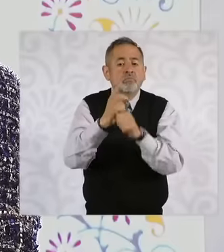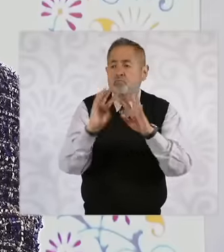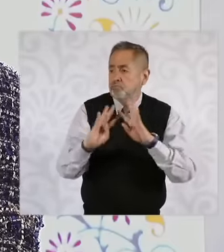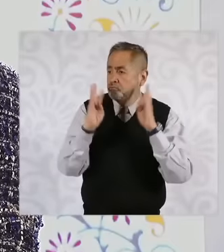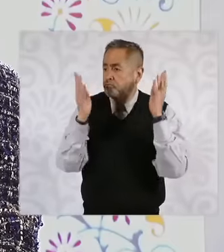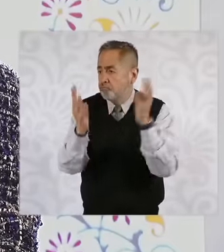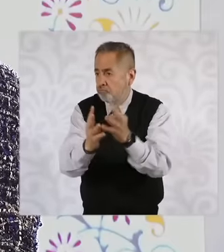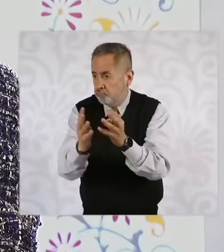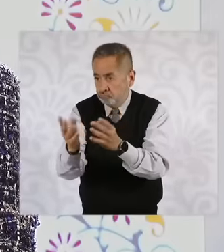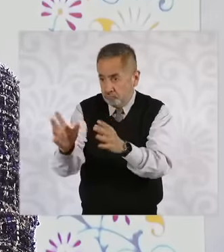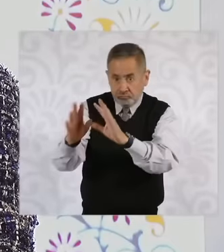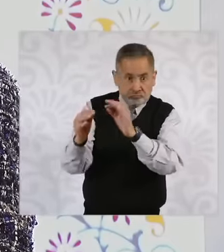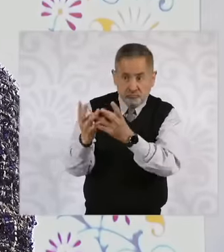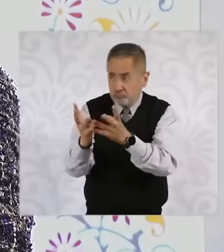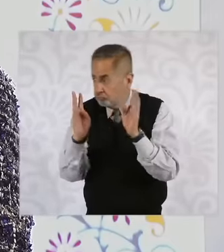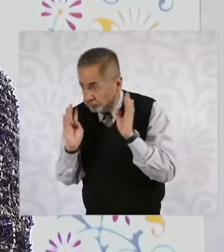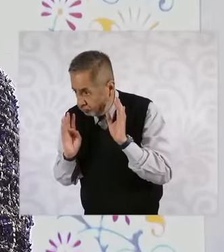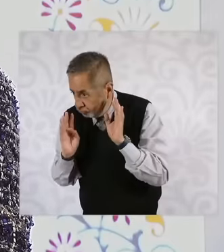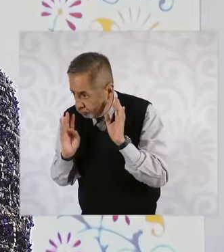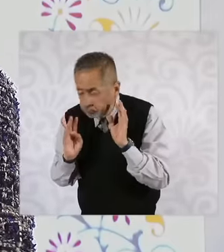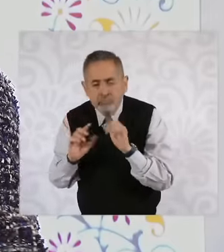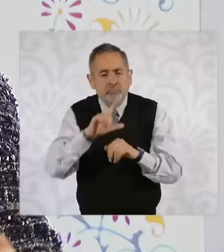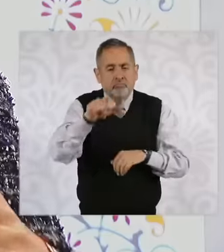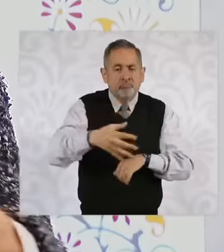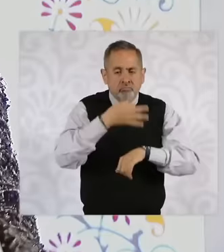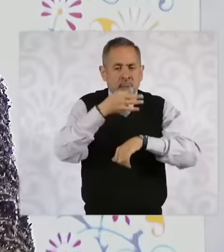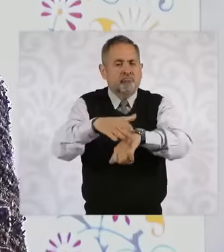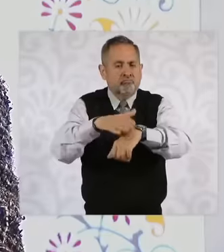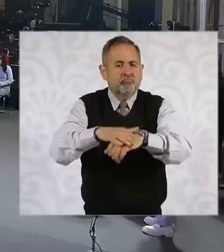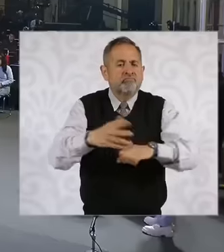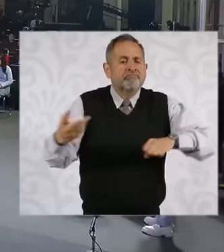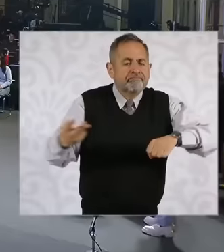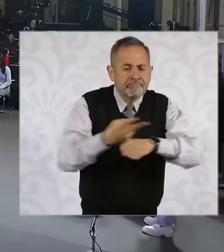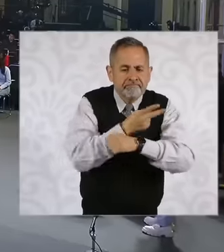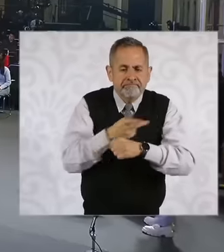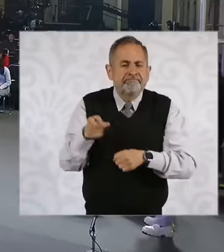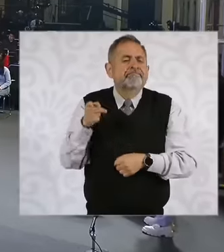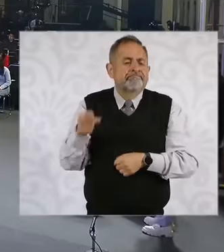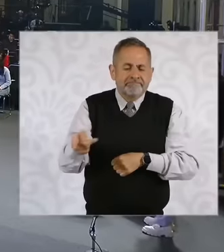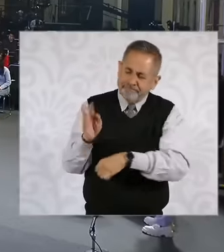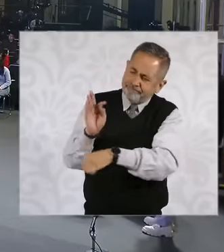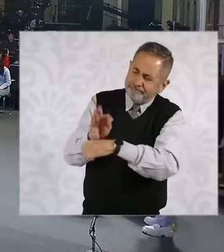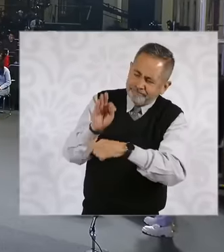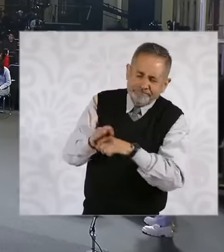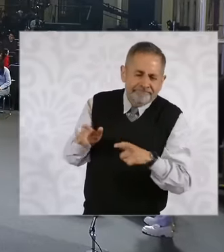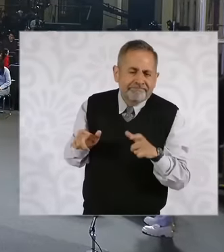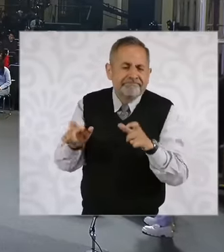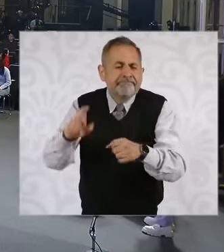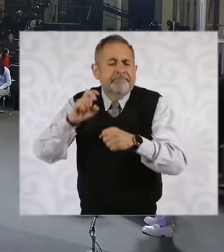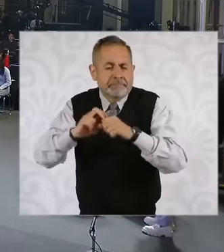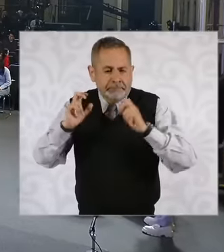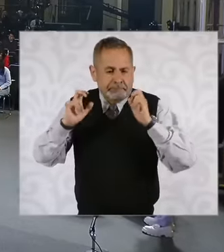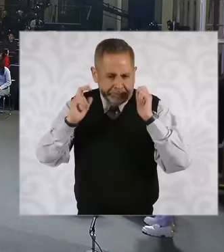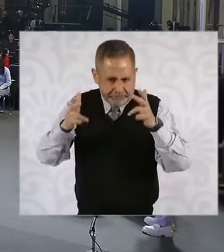to talk about what is being done and how the citizens in Chiapas are going to be protected president